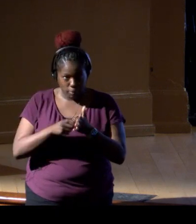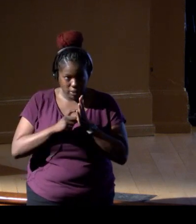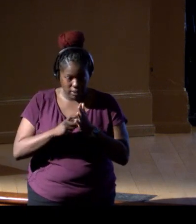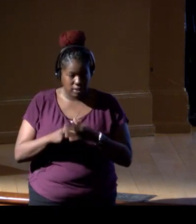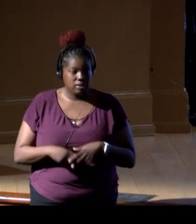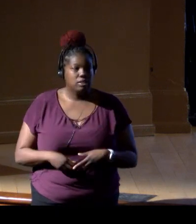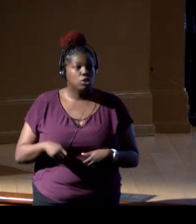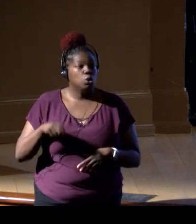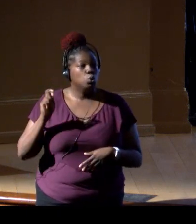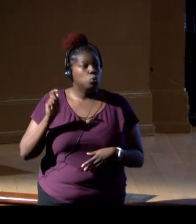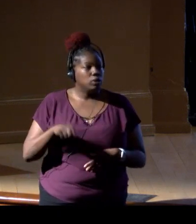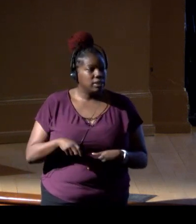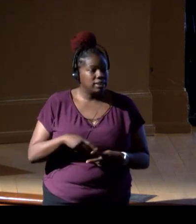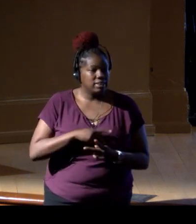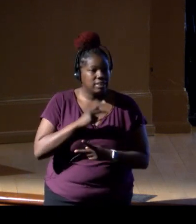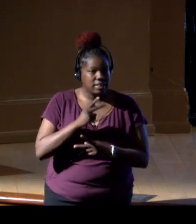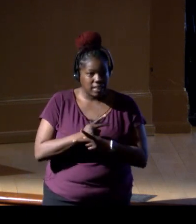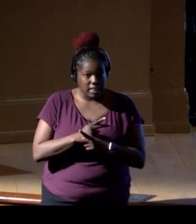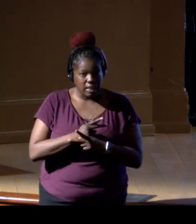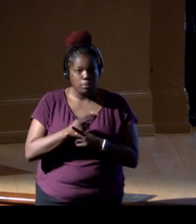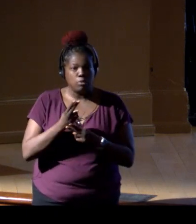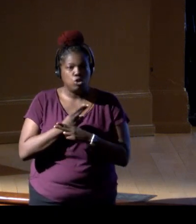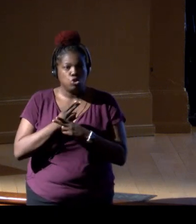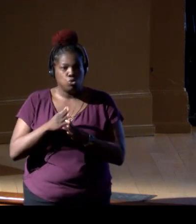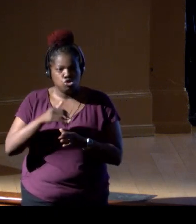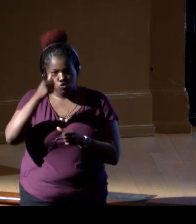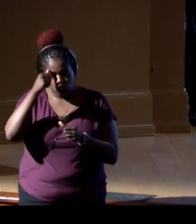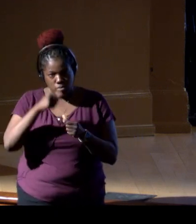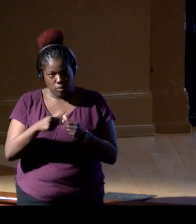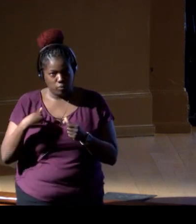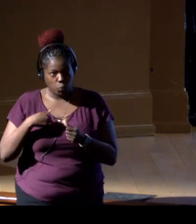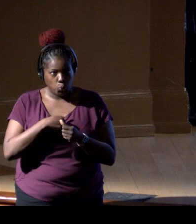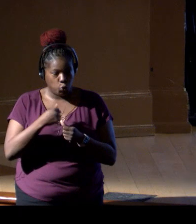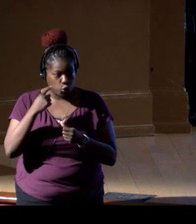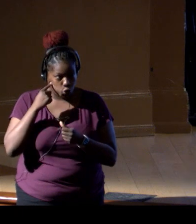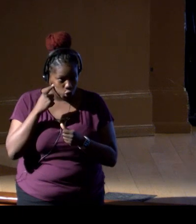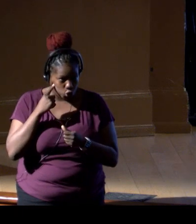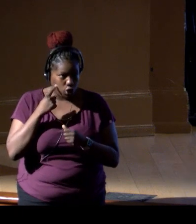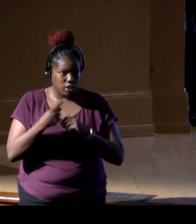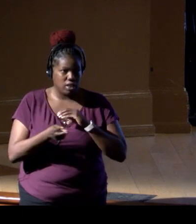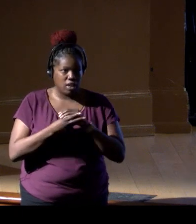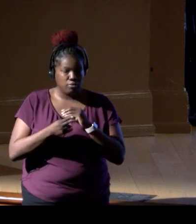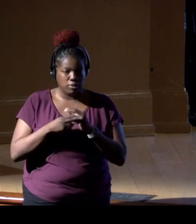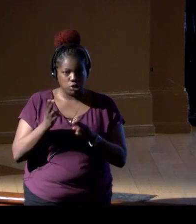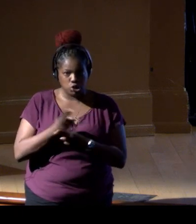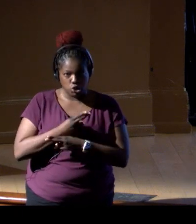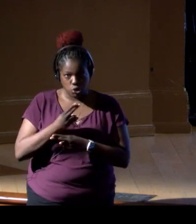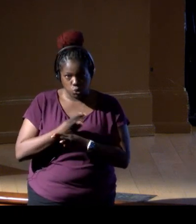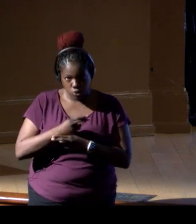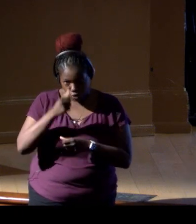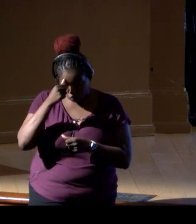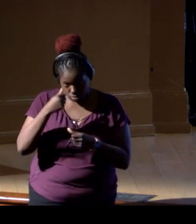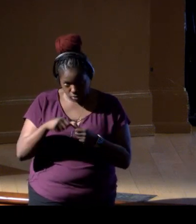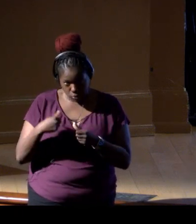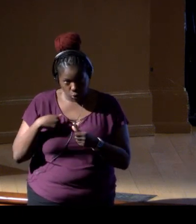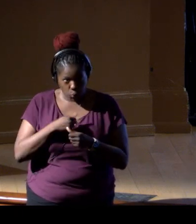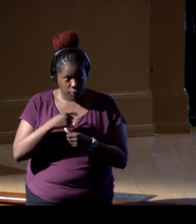And we need to keep the end users in mind, as we heard, the conservation uses in mind that we heard.